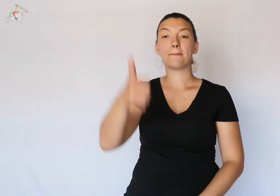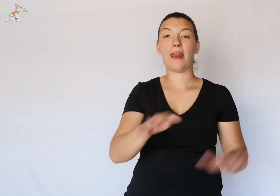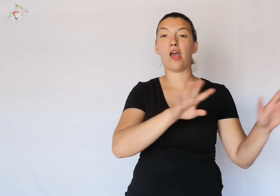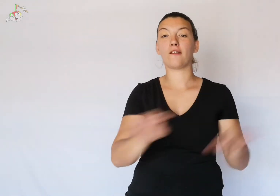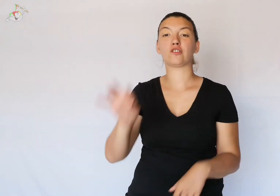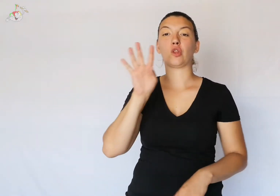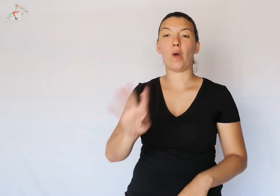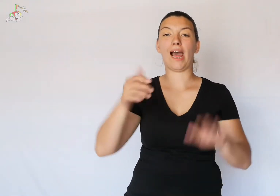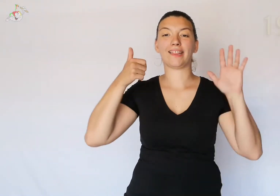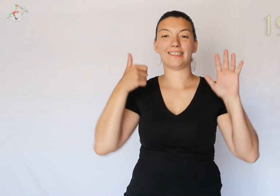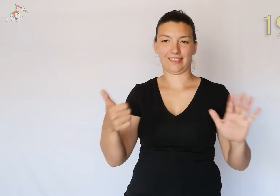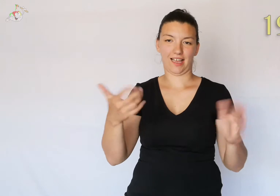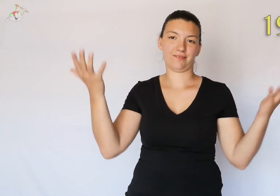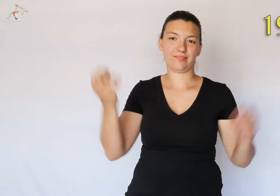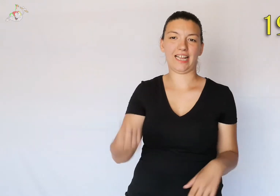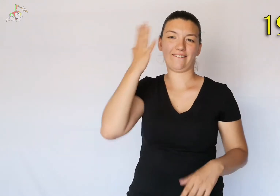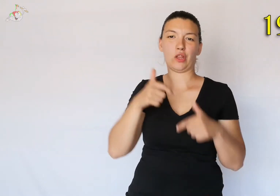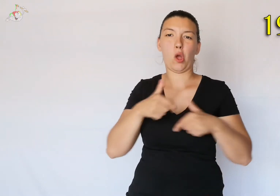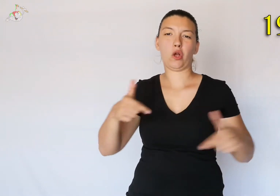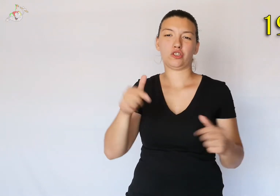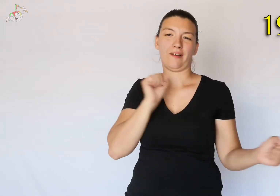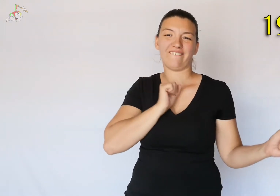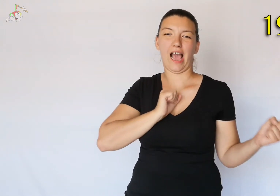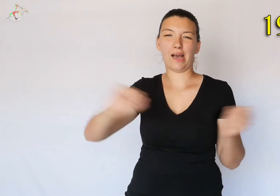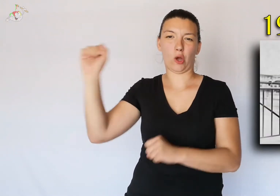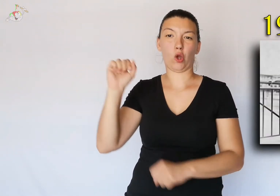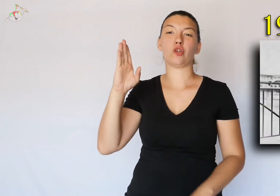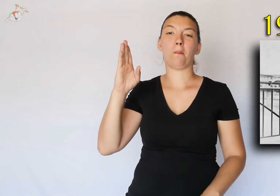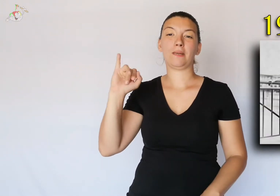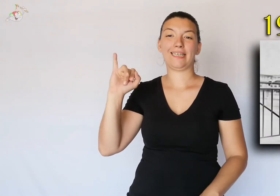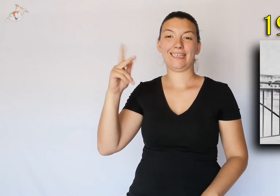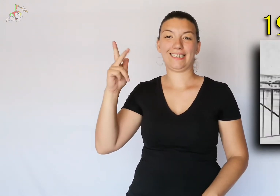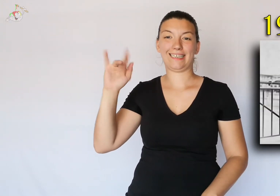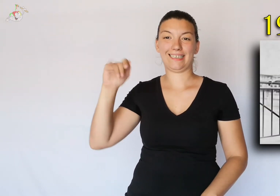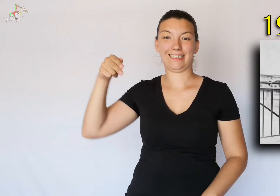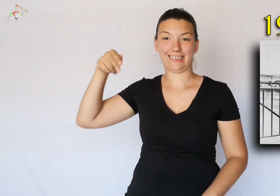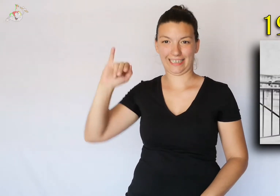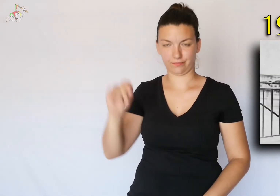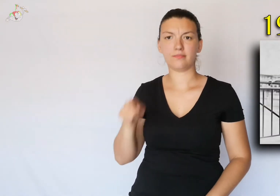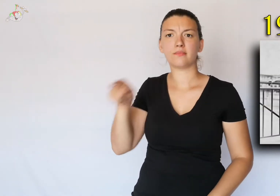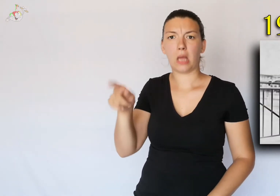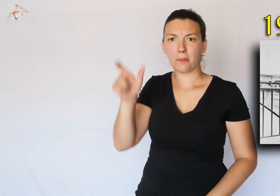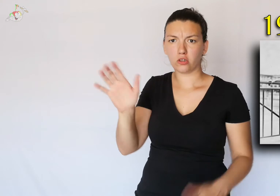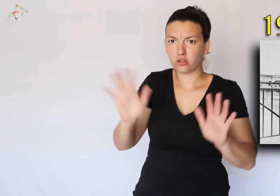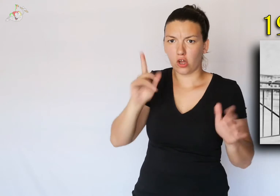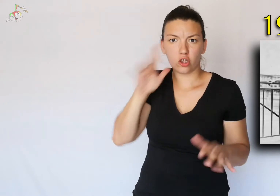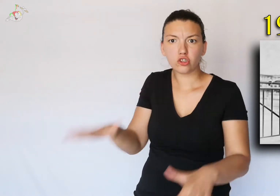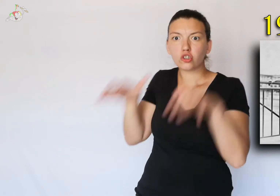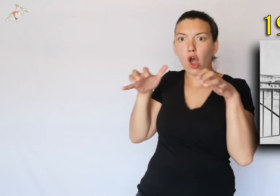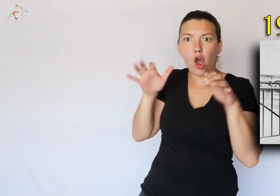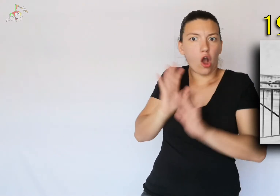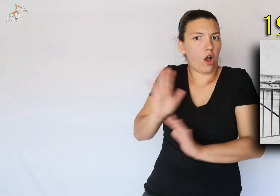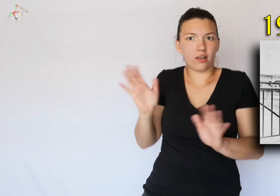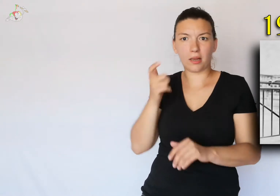In 1946 the best known swimsuit was invented: the bikini. It was a shock to people